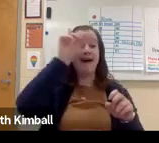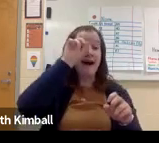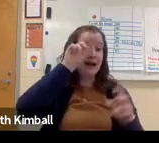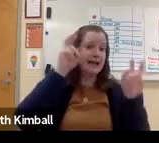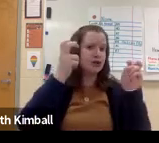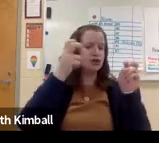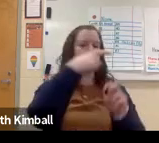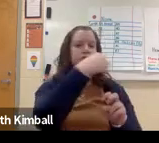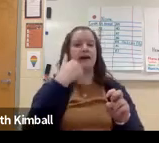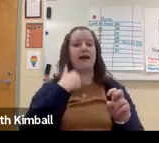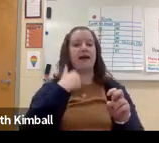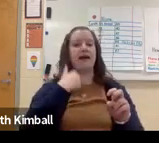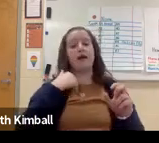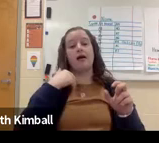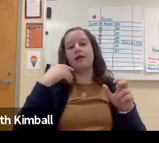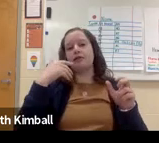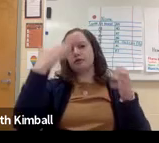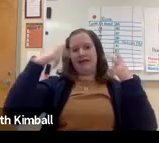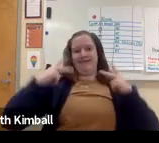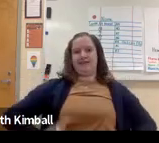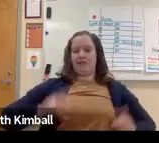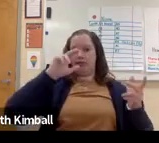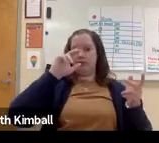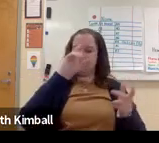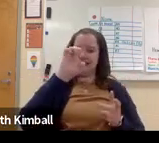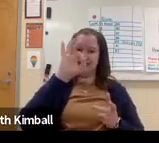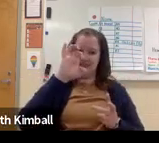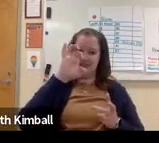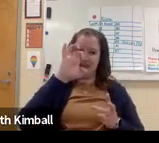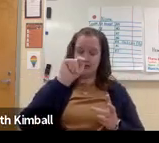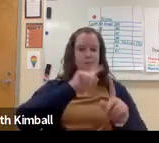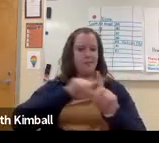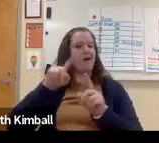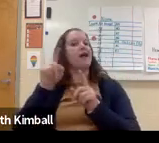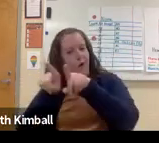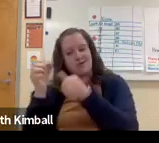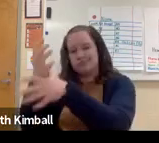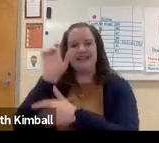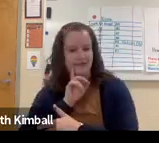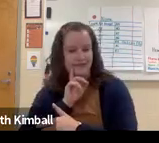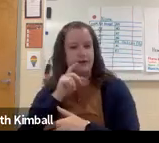That comes with height issues, heart issues, physical defects,